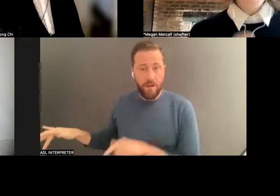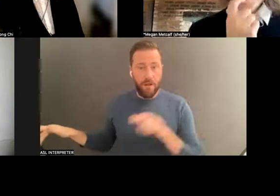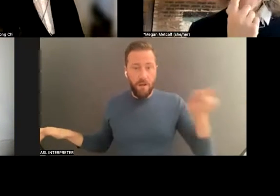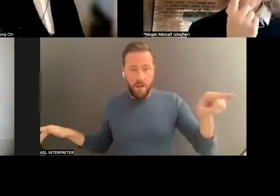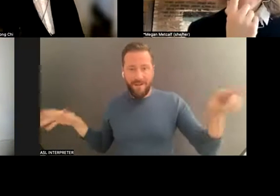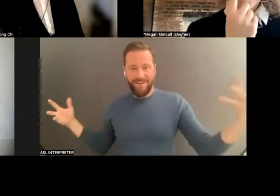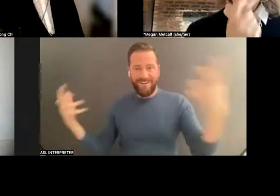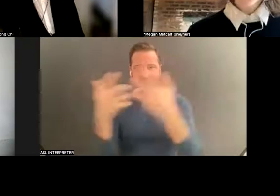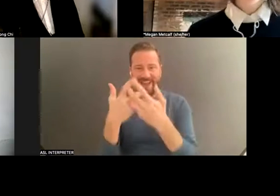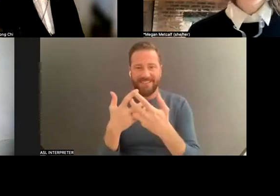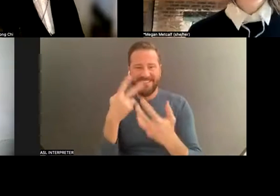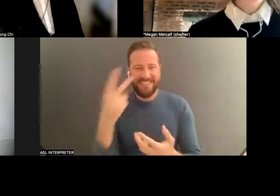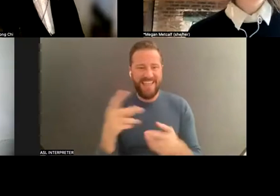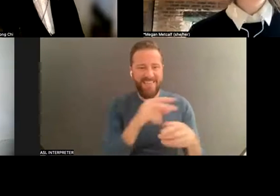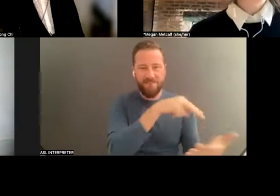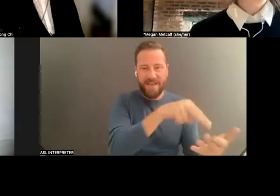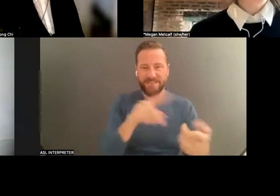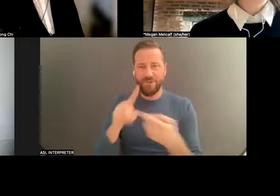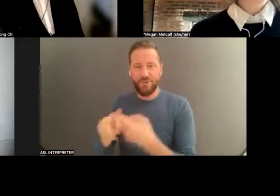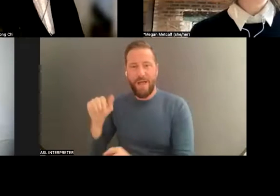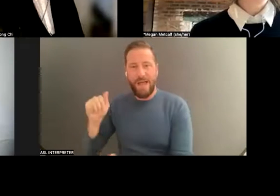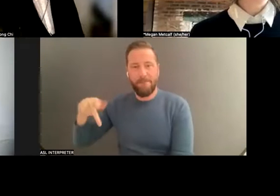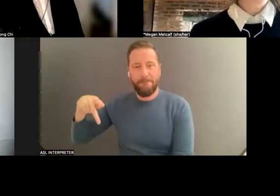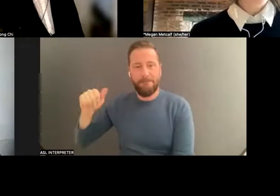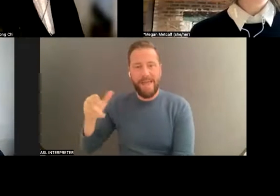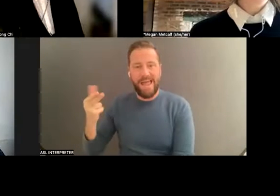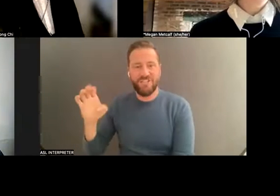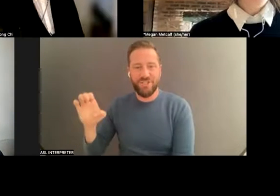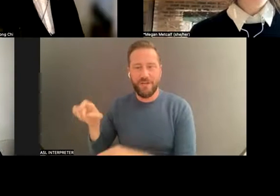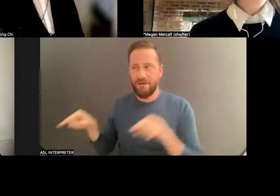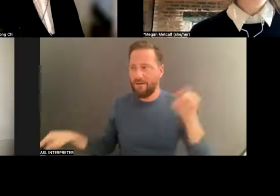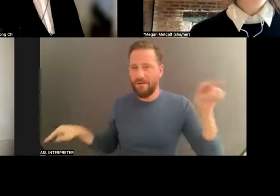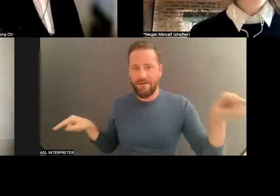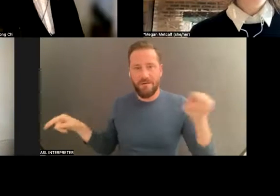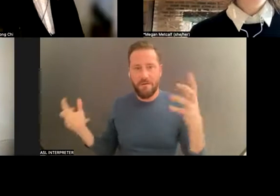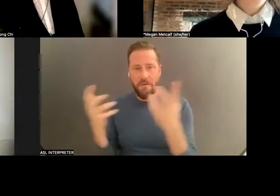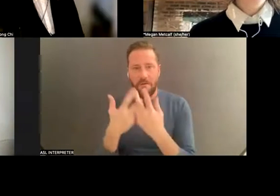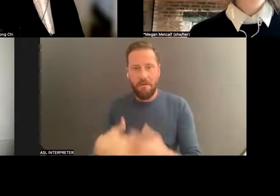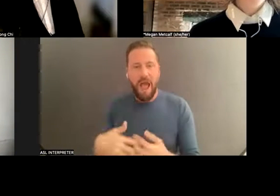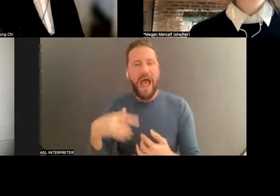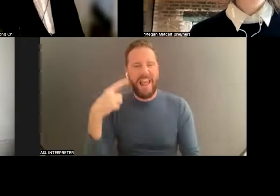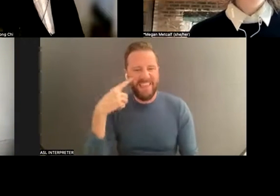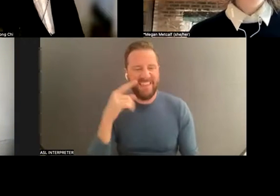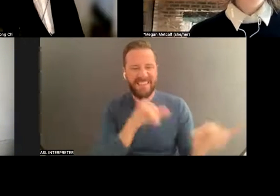s dabs in their tuxedo s dancing to Apache